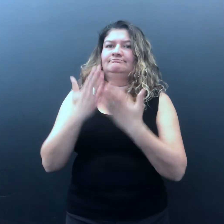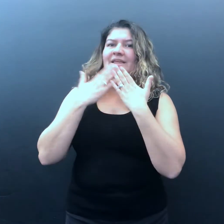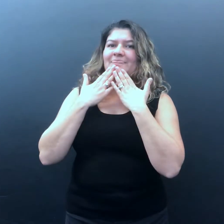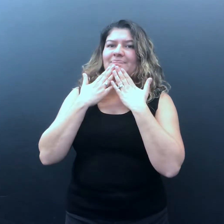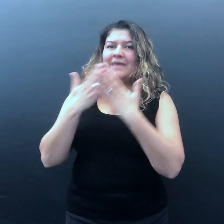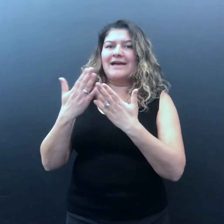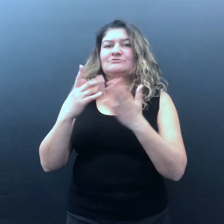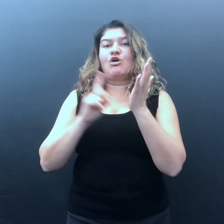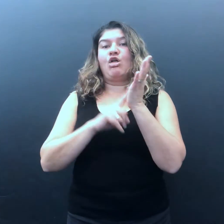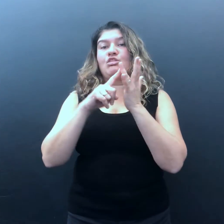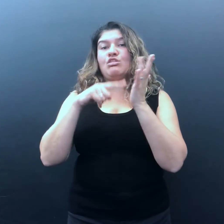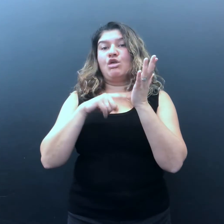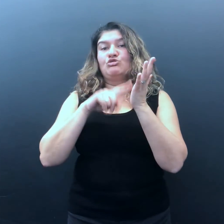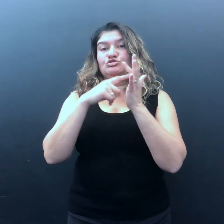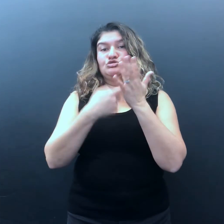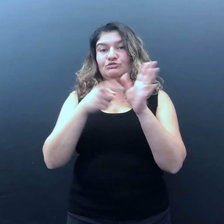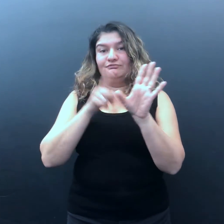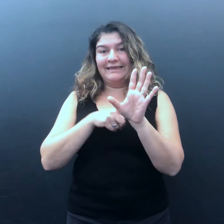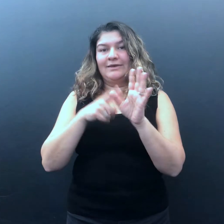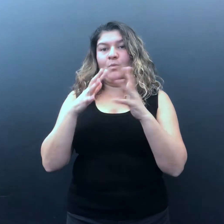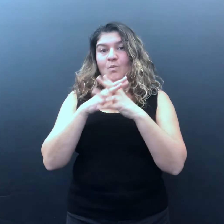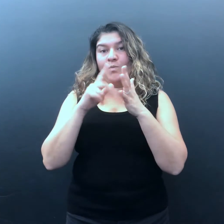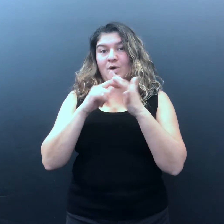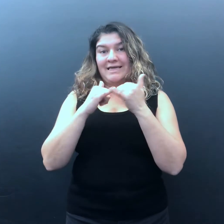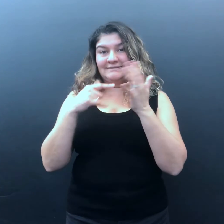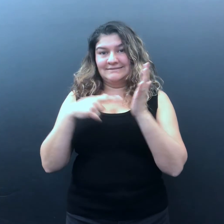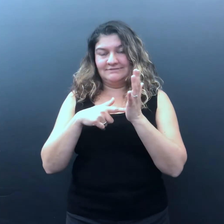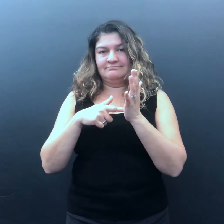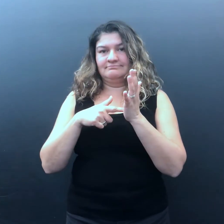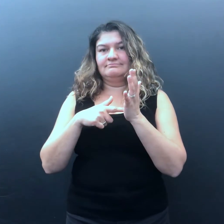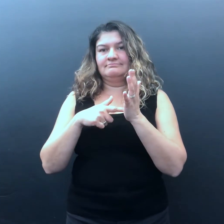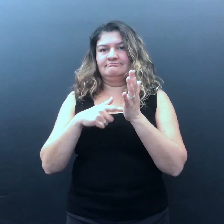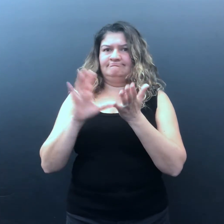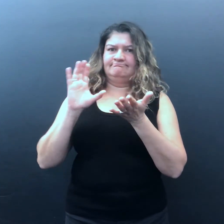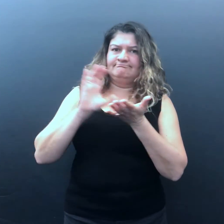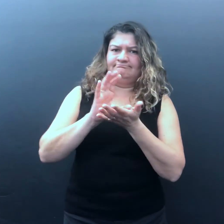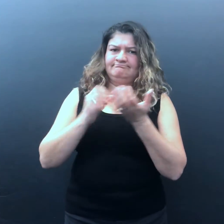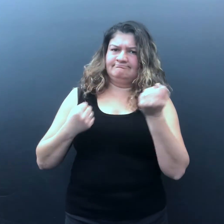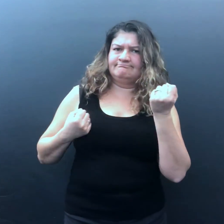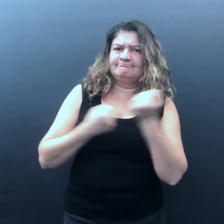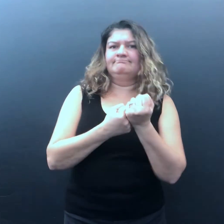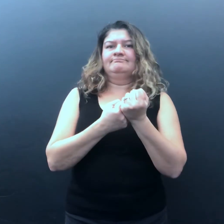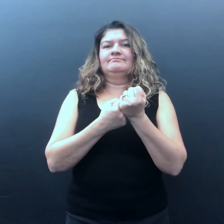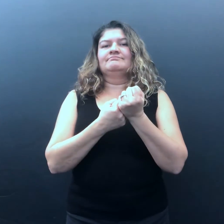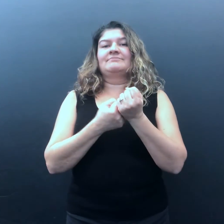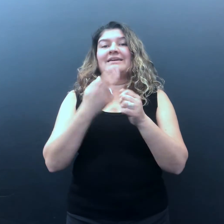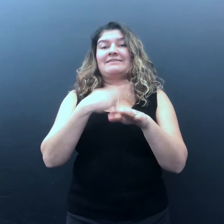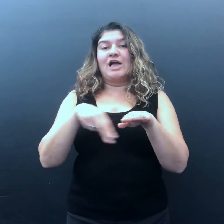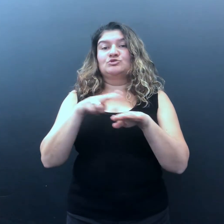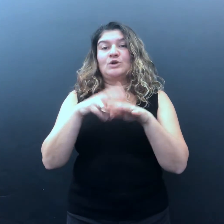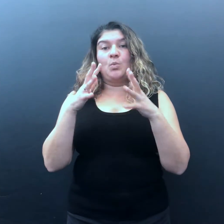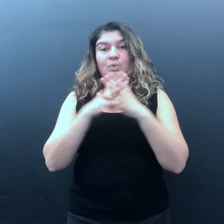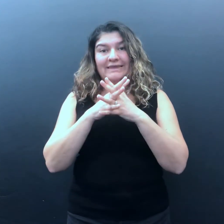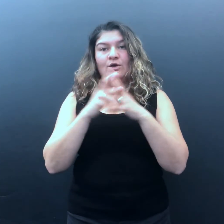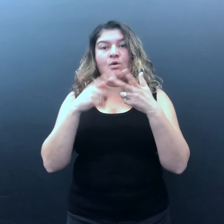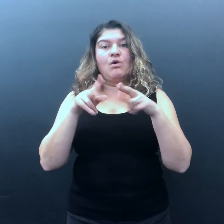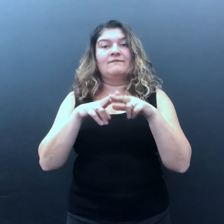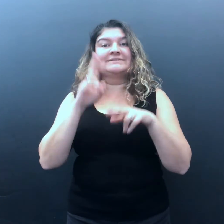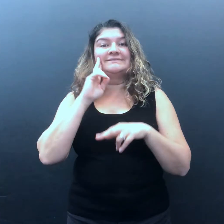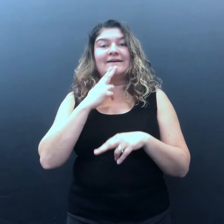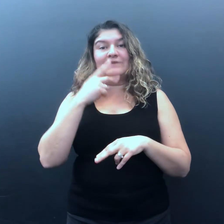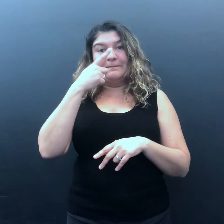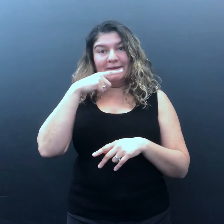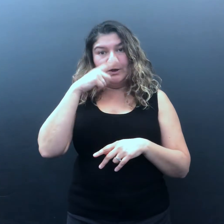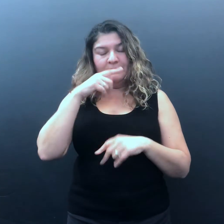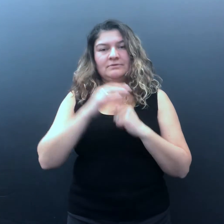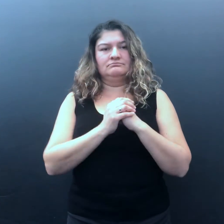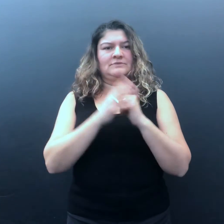We would like to thank Lotterywest for their support of The National Week of Deaf People.